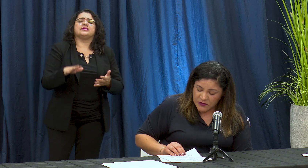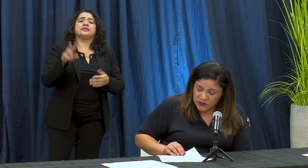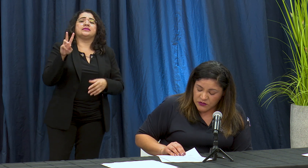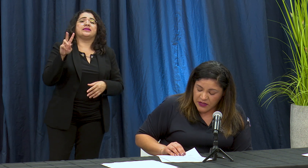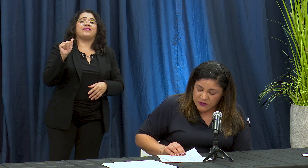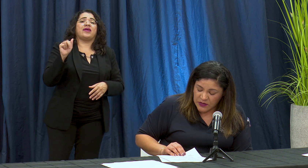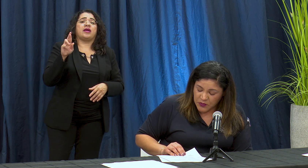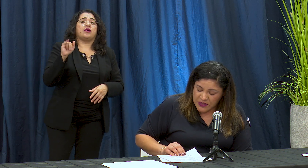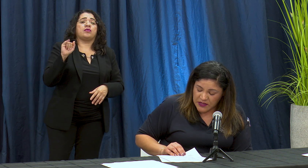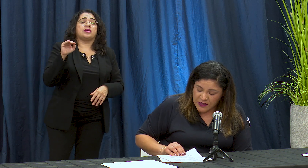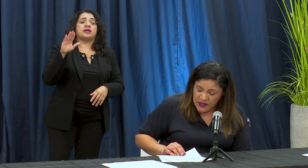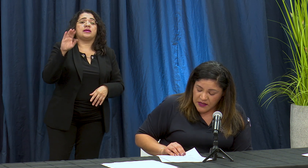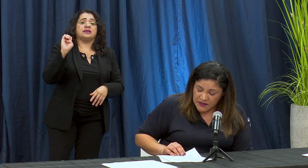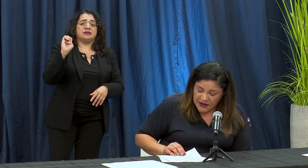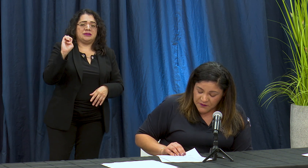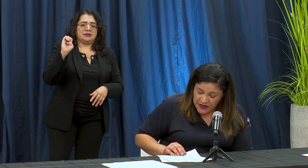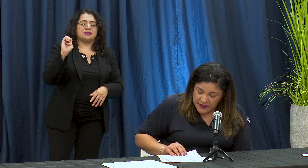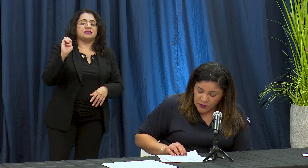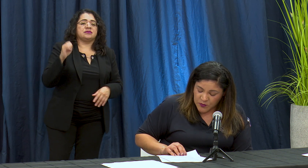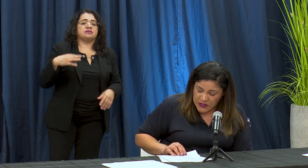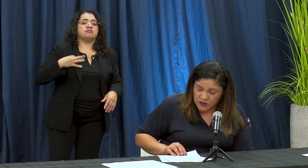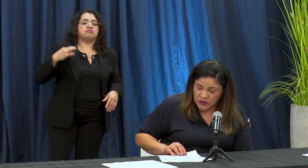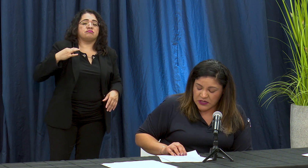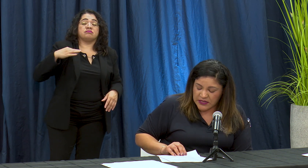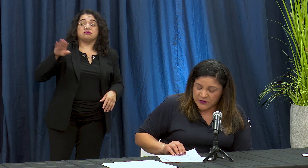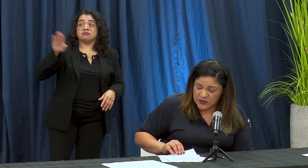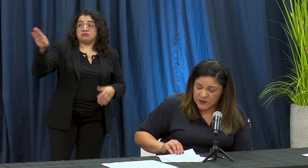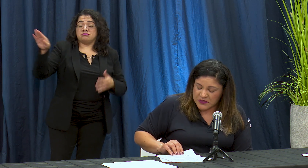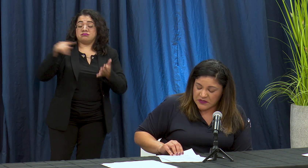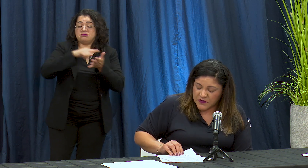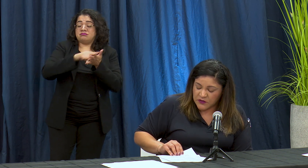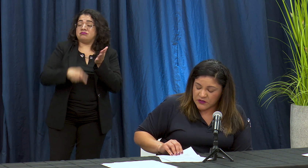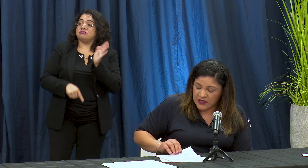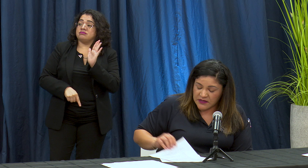los condado scape weddin dar feed a cumplir con crateros especific owes que